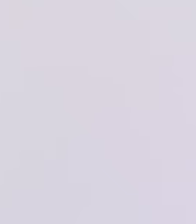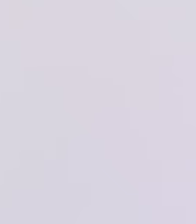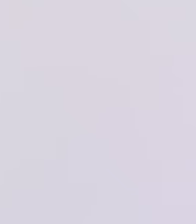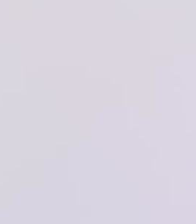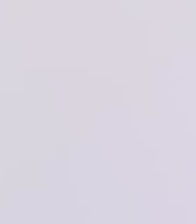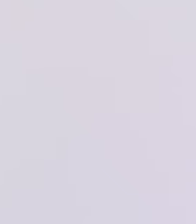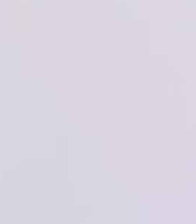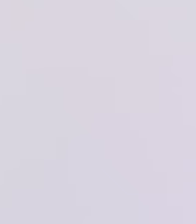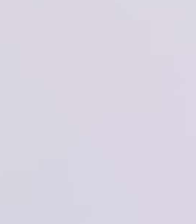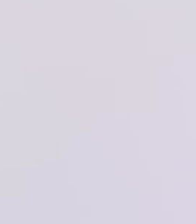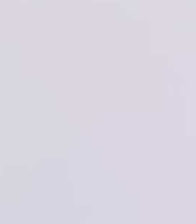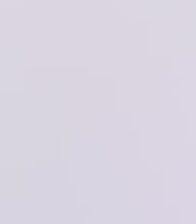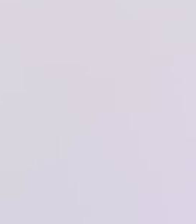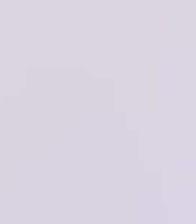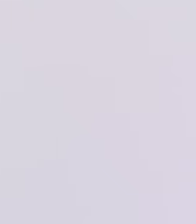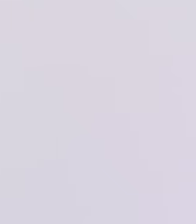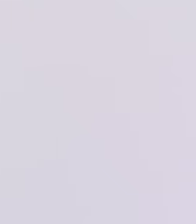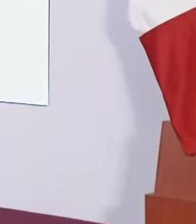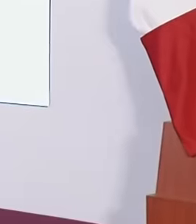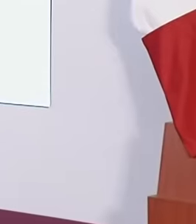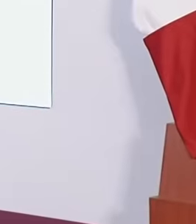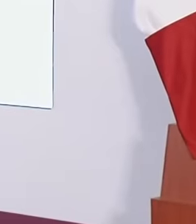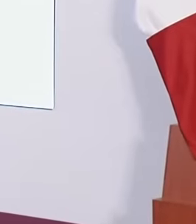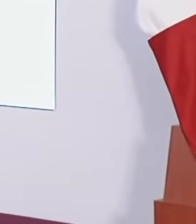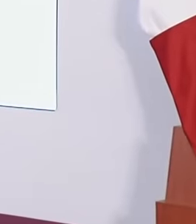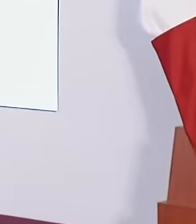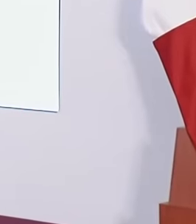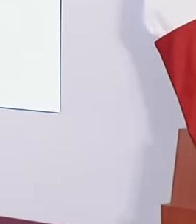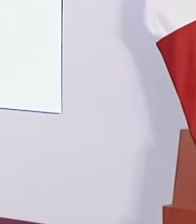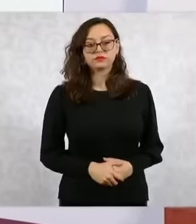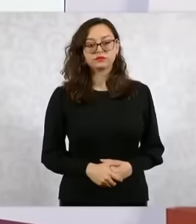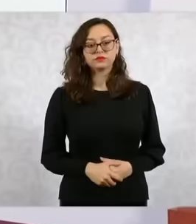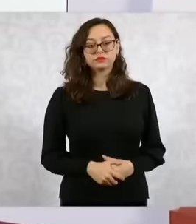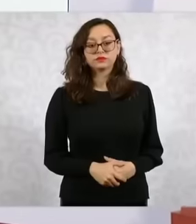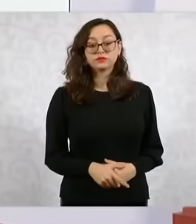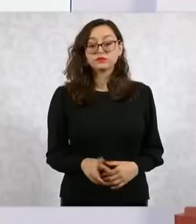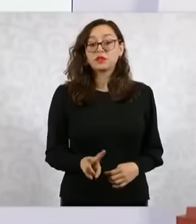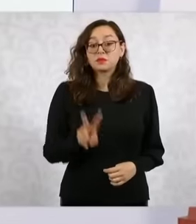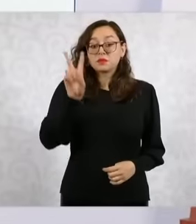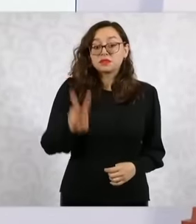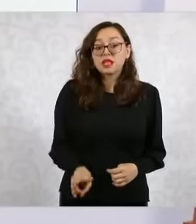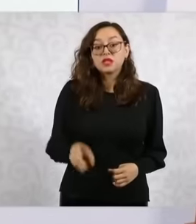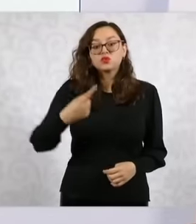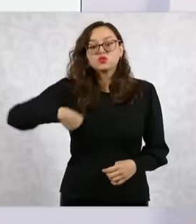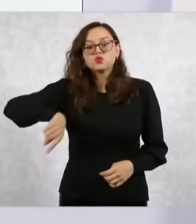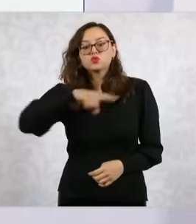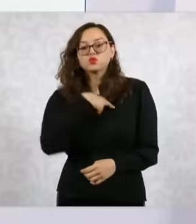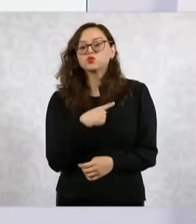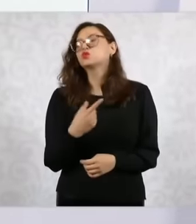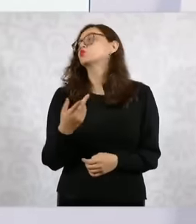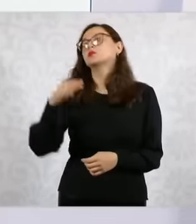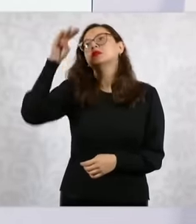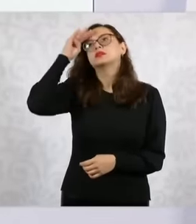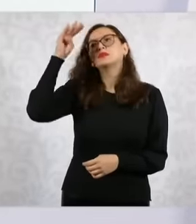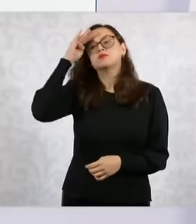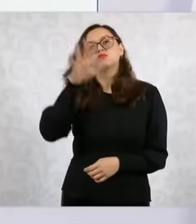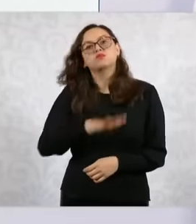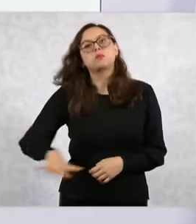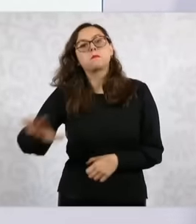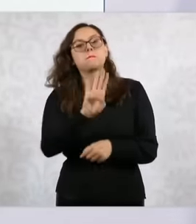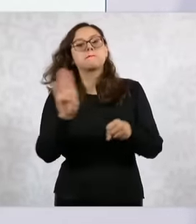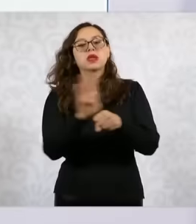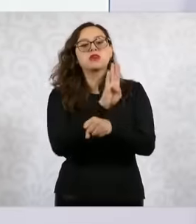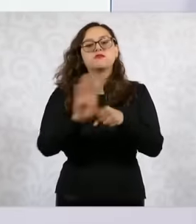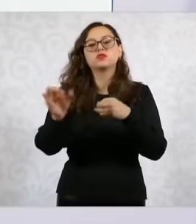yesterday in the speech, it is for the good of all to heal The judicial power in Mexico is false,